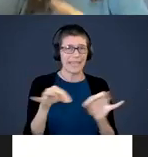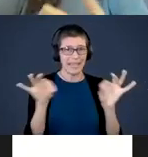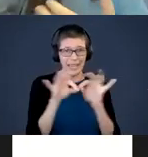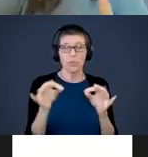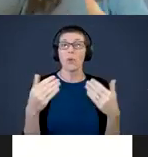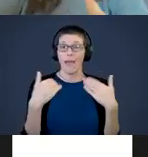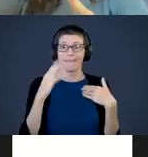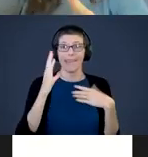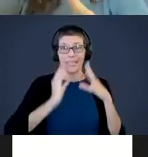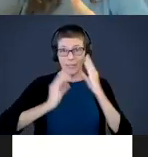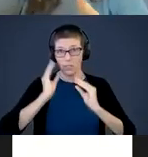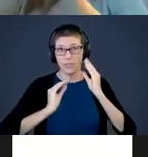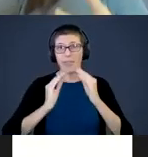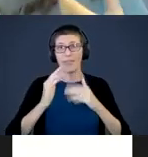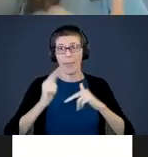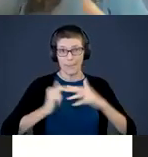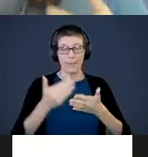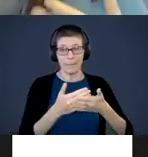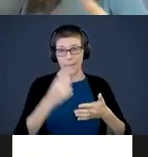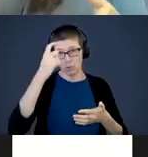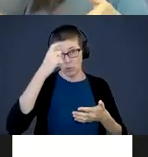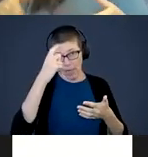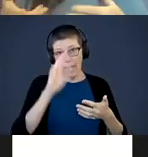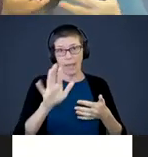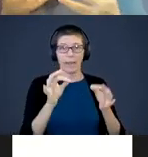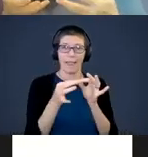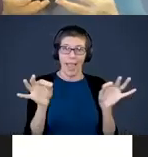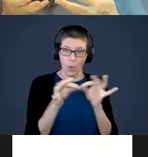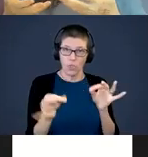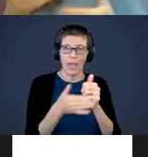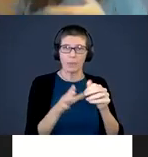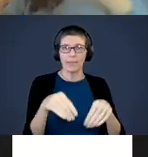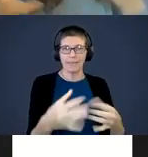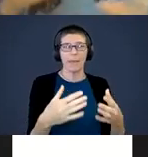that build the baby's brain. The language helps give them the ability to understand